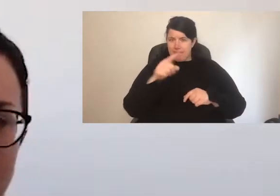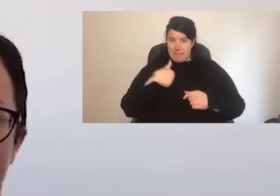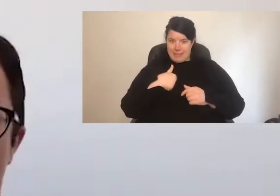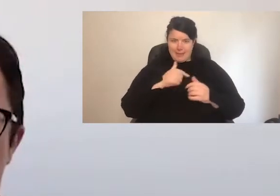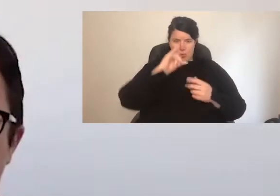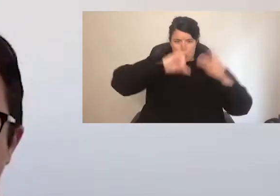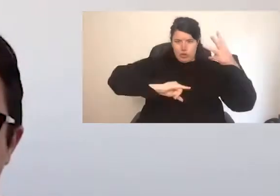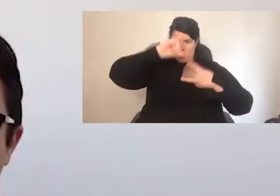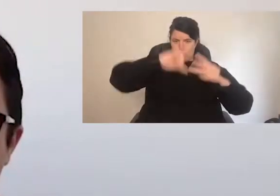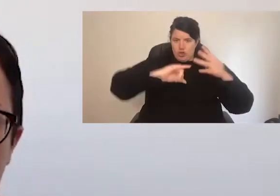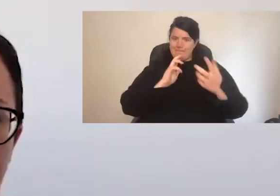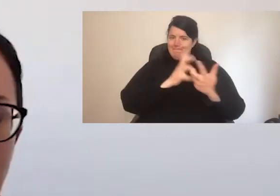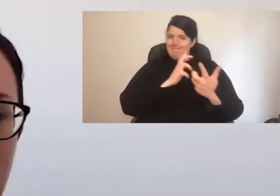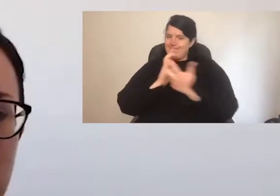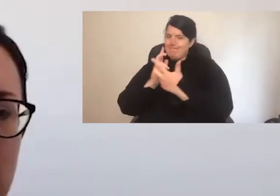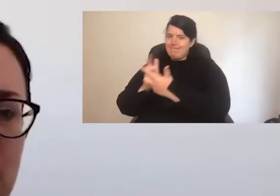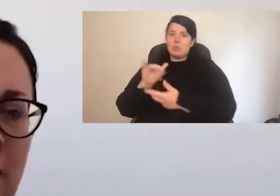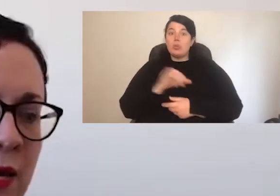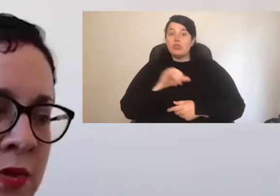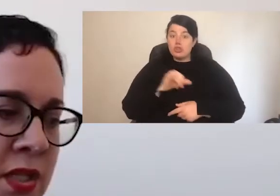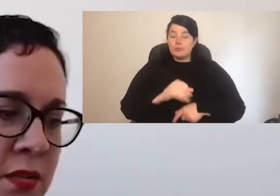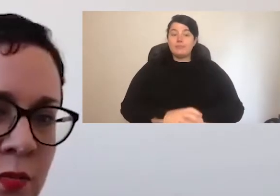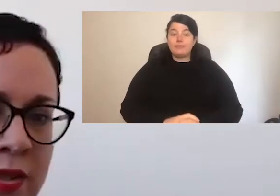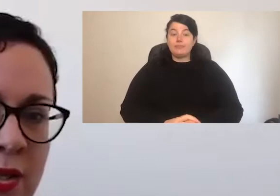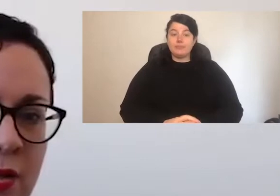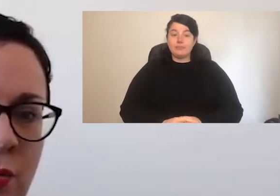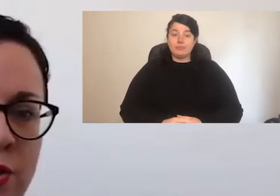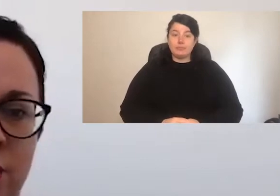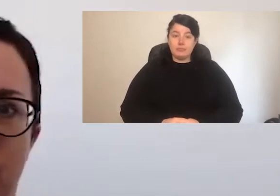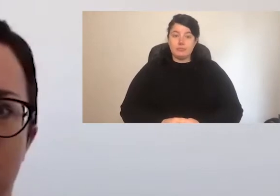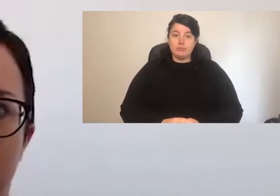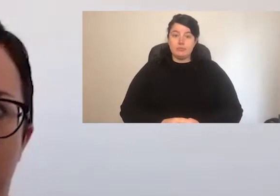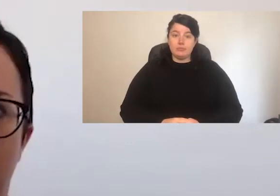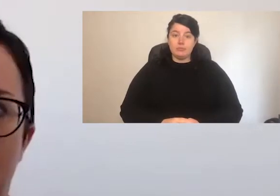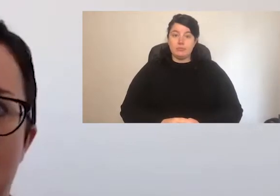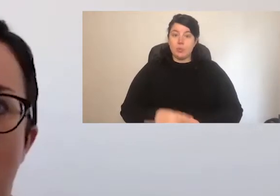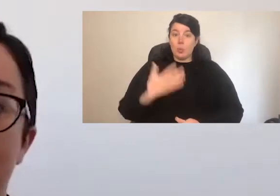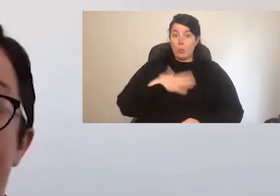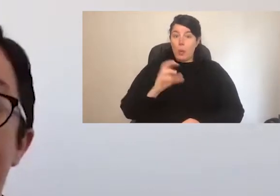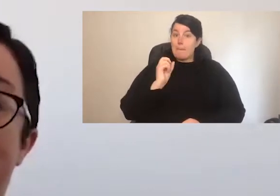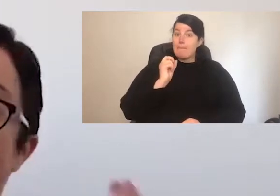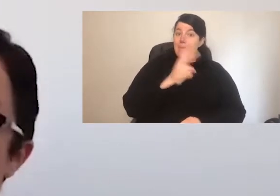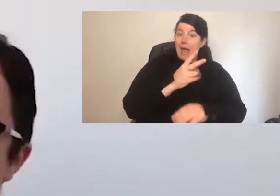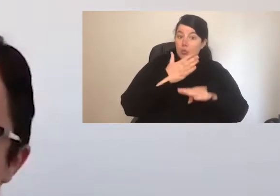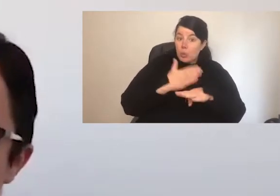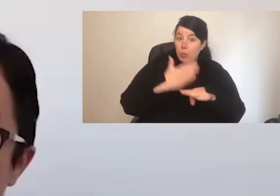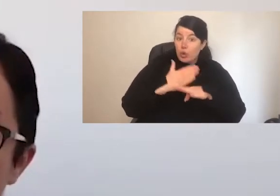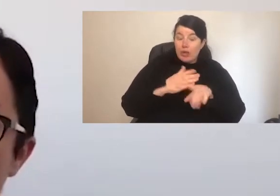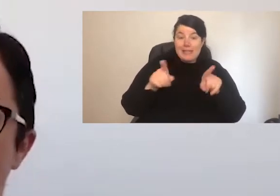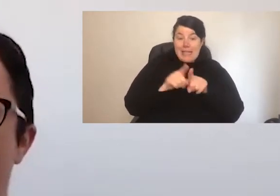on this scale. Which is whether you want to return to work on site in exactly the way you did before.